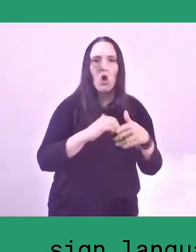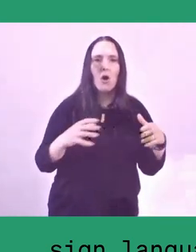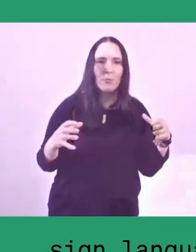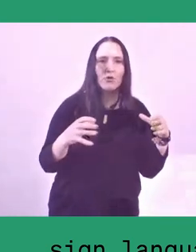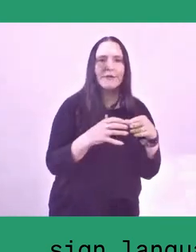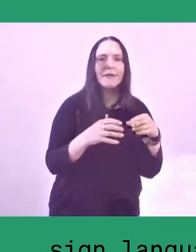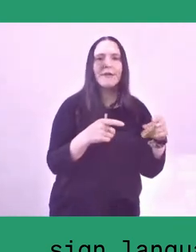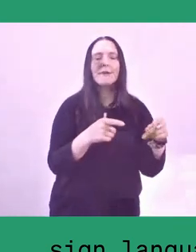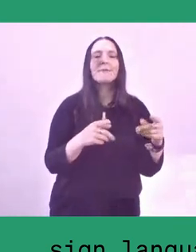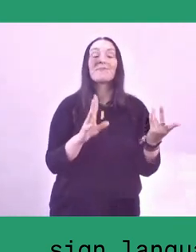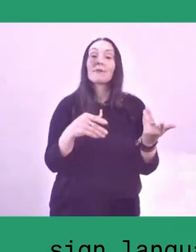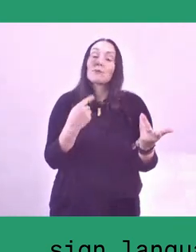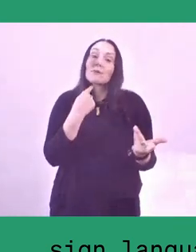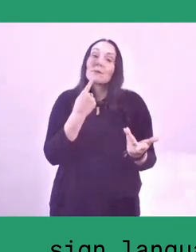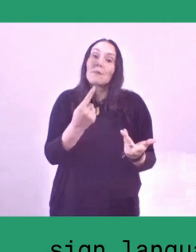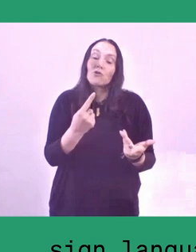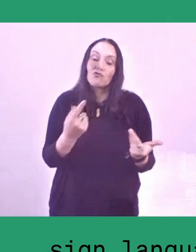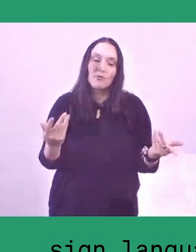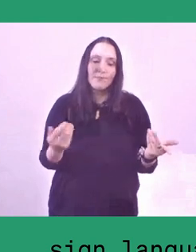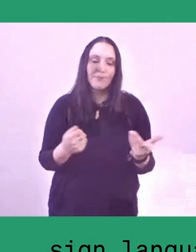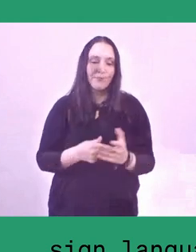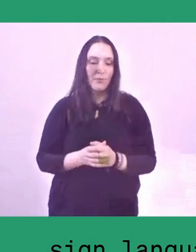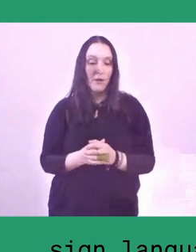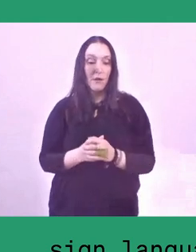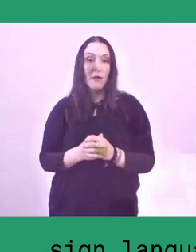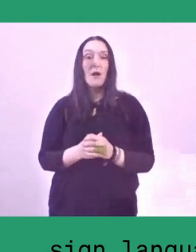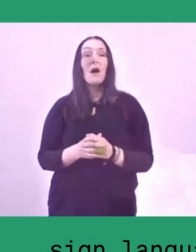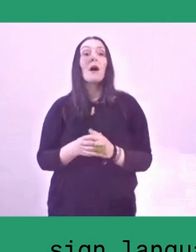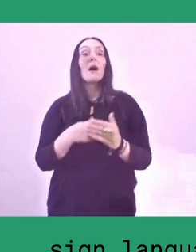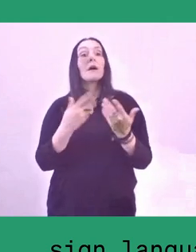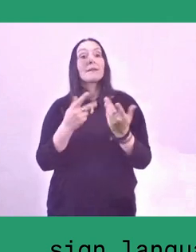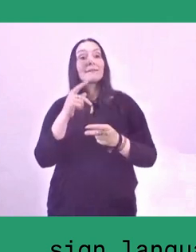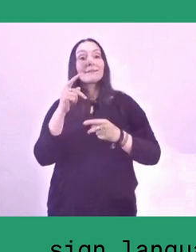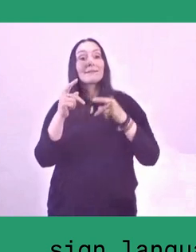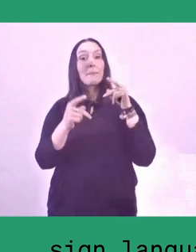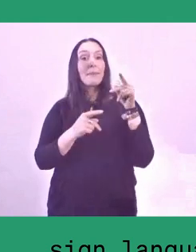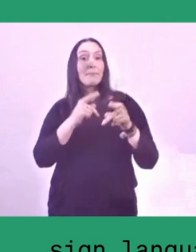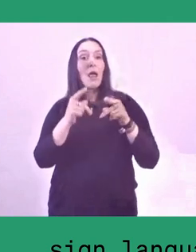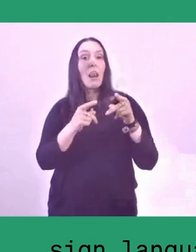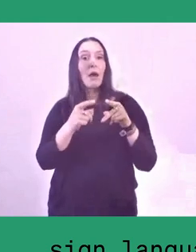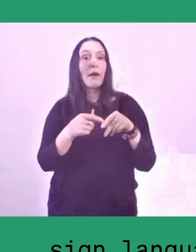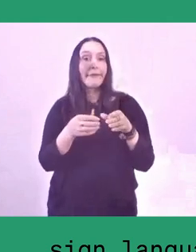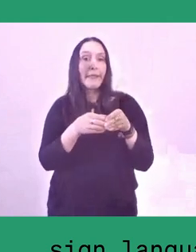For Indonesians, the people in the village of Salukanan,